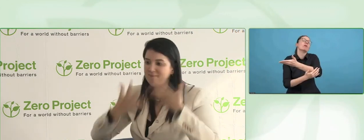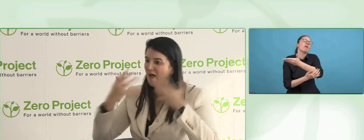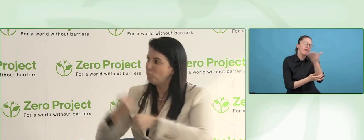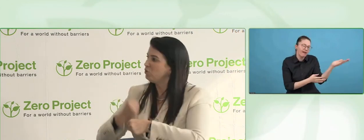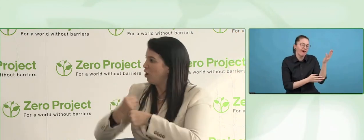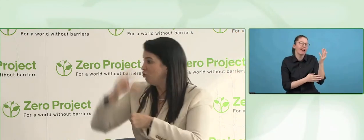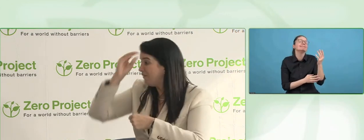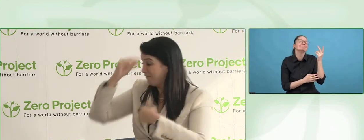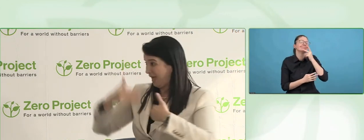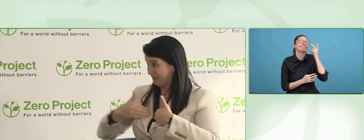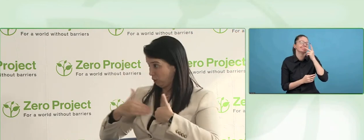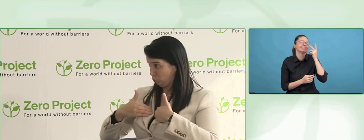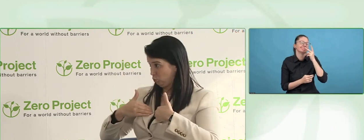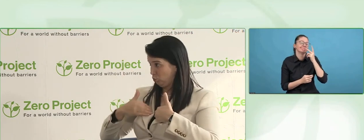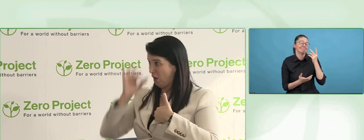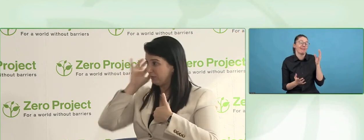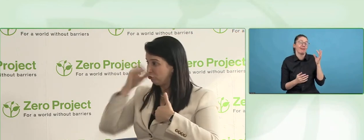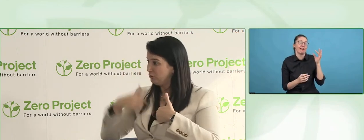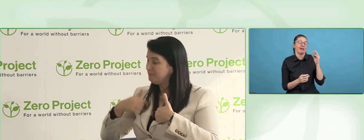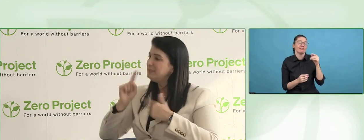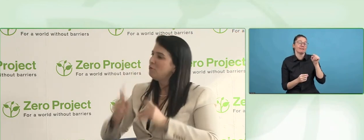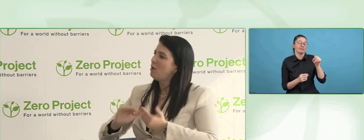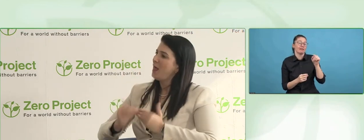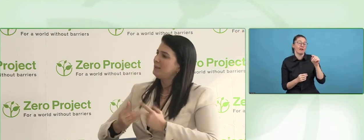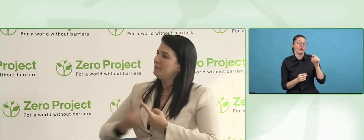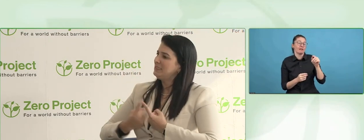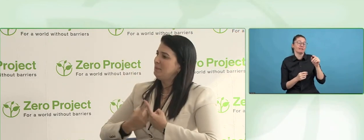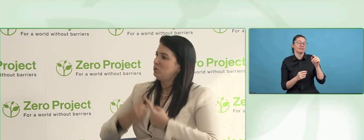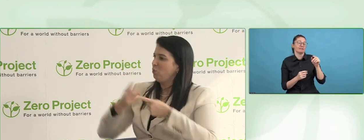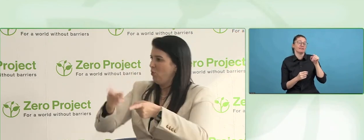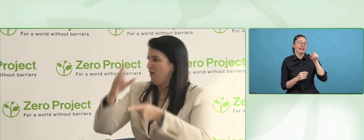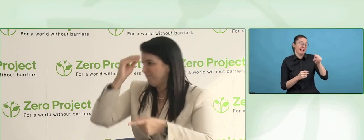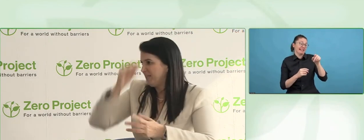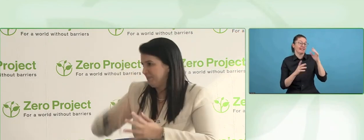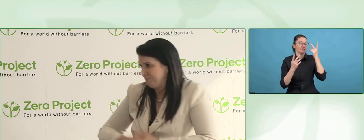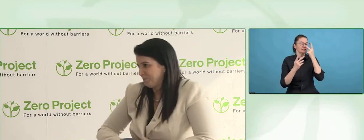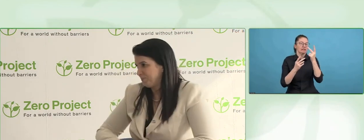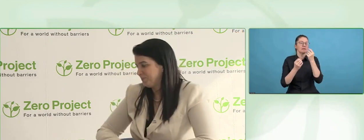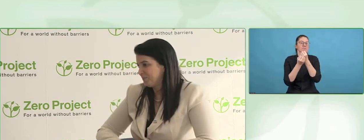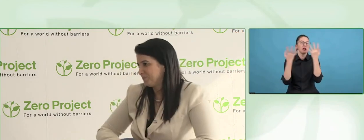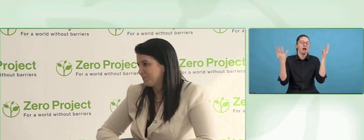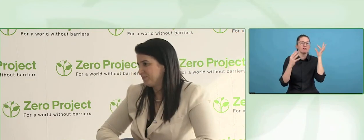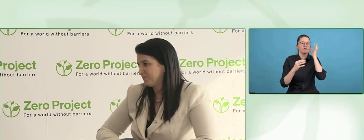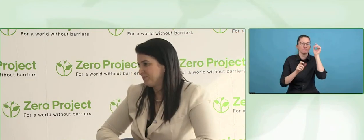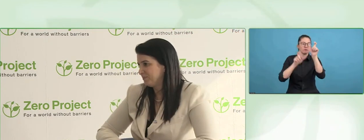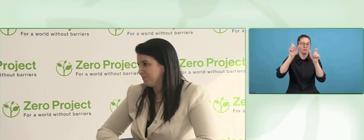working, we are the women in parliament, we need to be like the men.